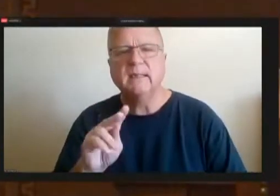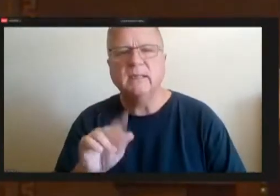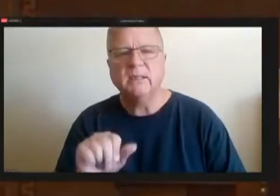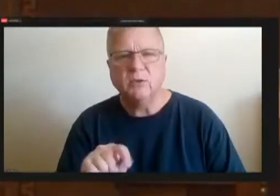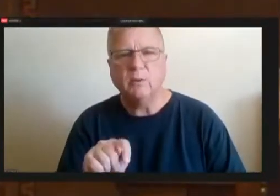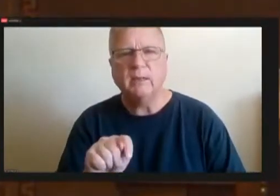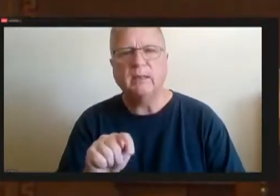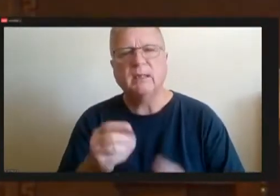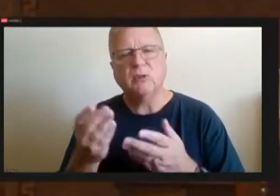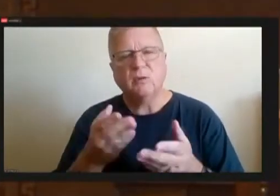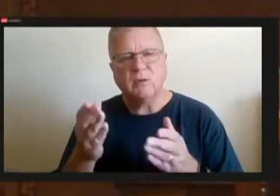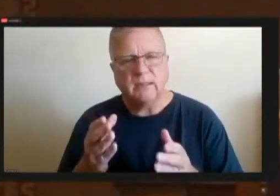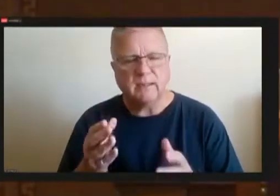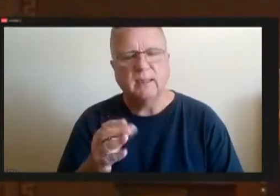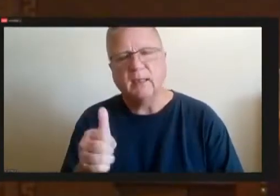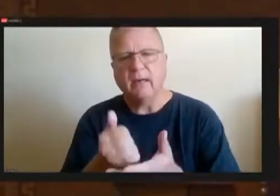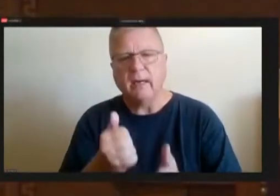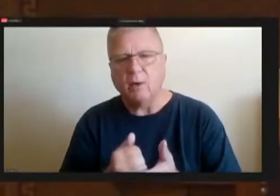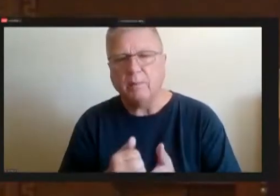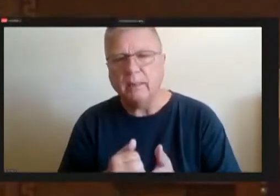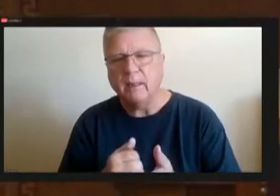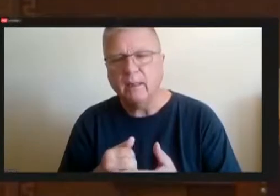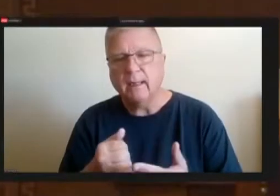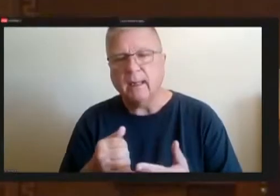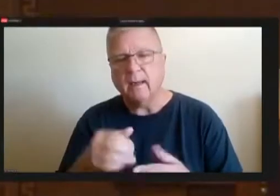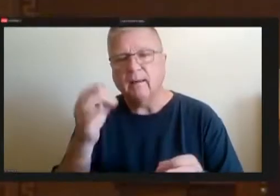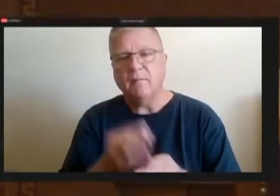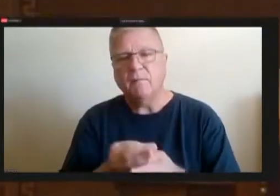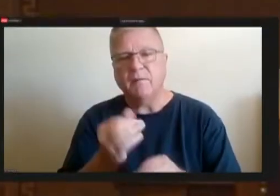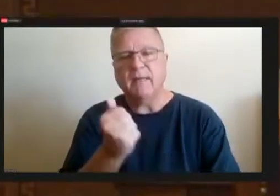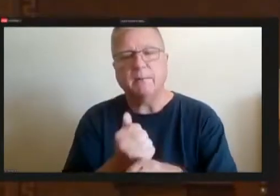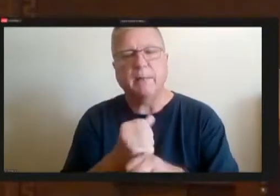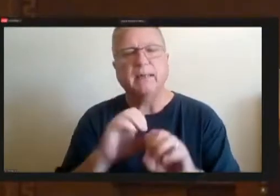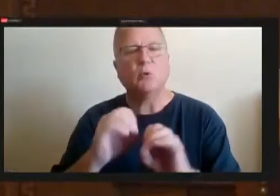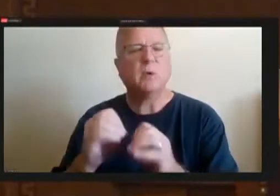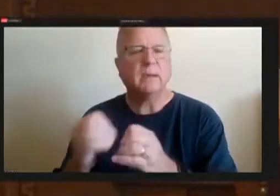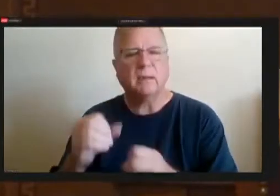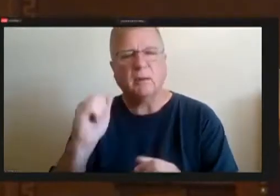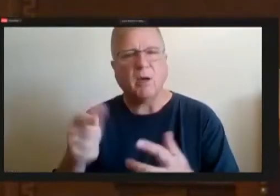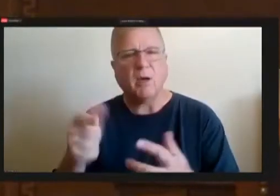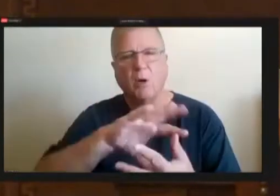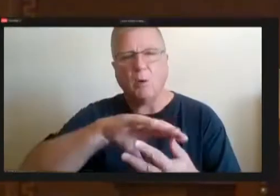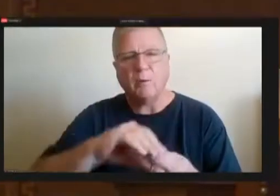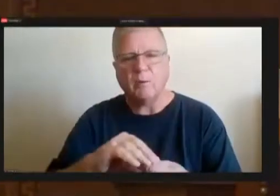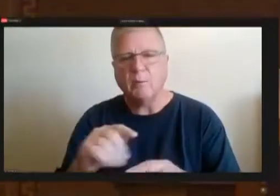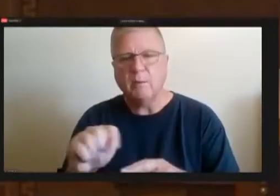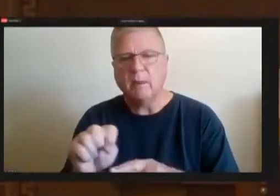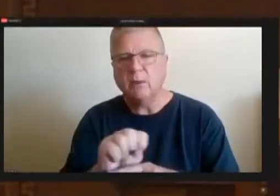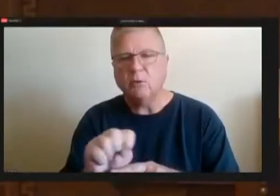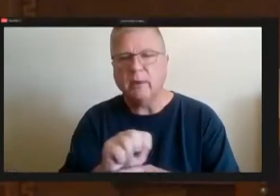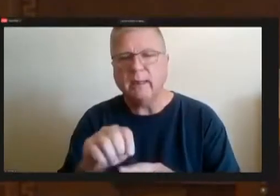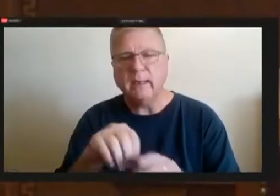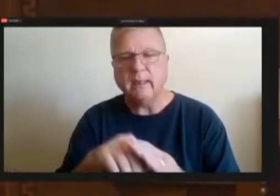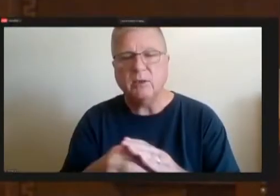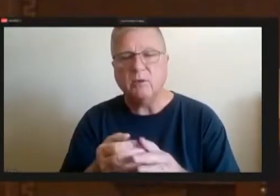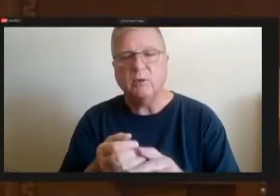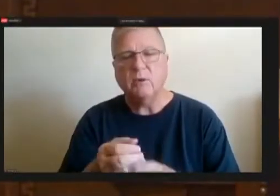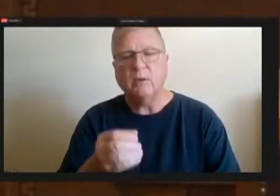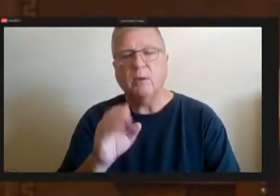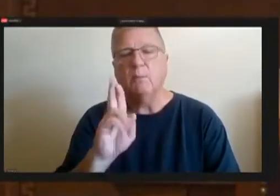organizations, each of them with the end, all of them would be trained into the British democracy mediation, that sort of stuff.